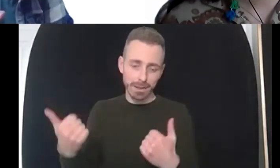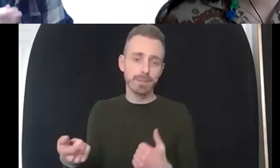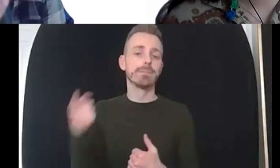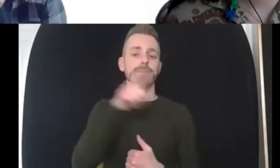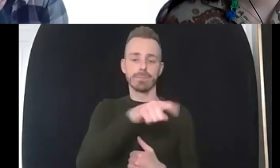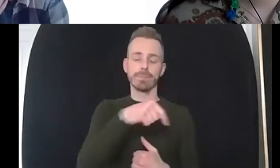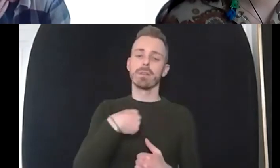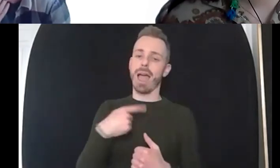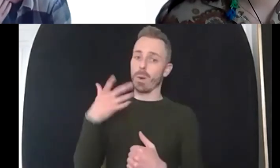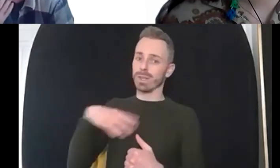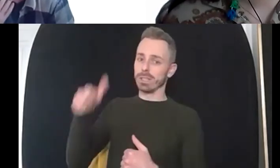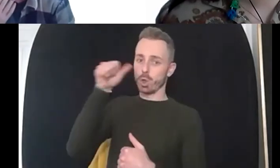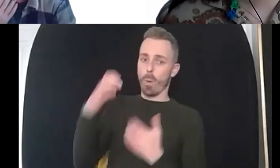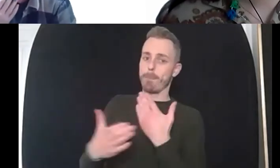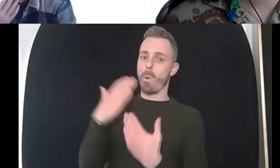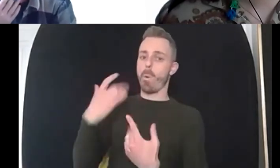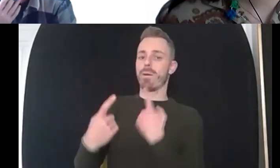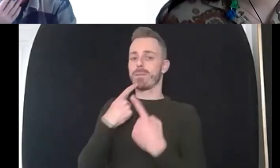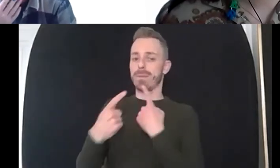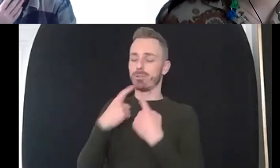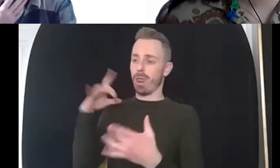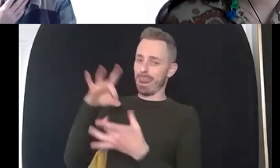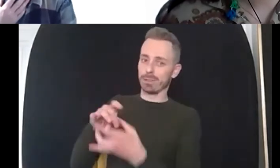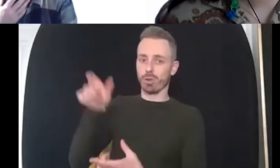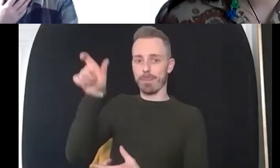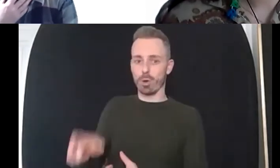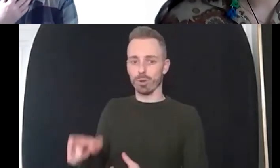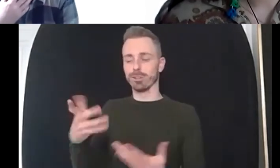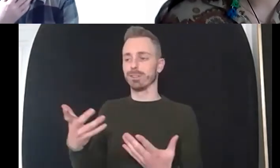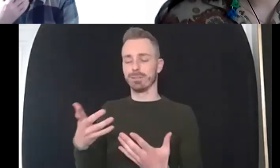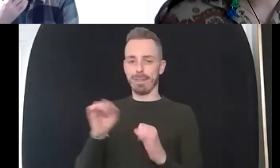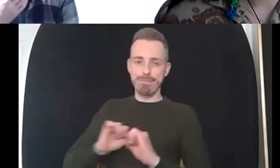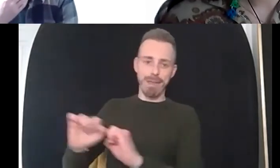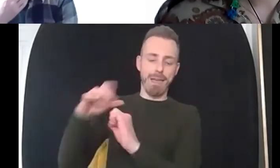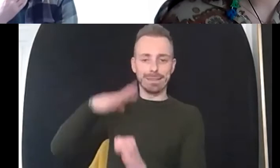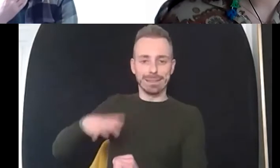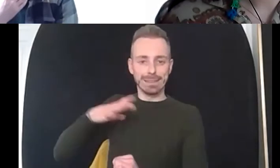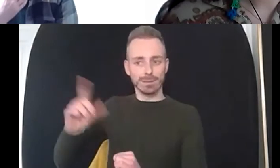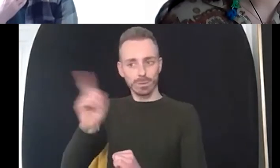around particularly for for the individual's needs but for people that i have supported